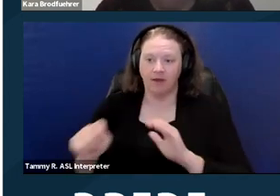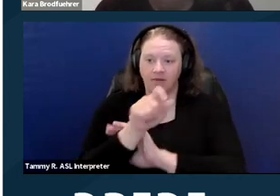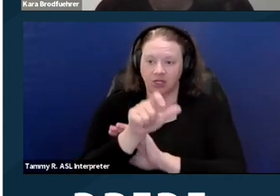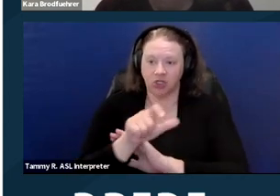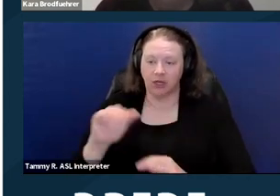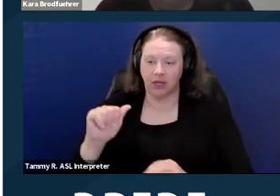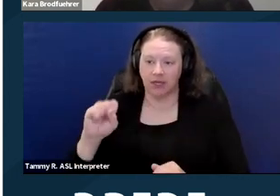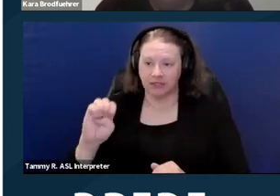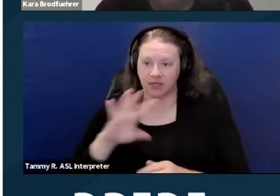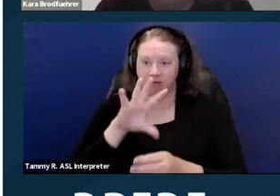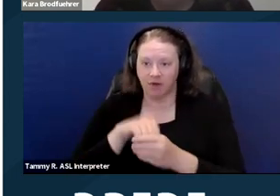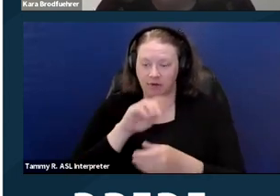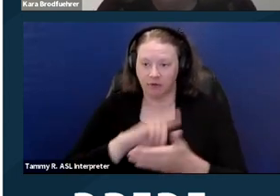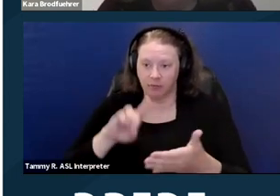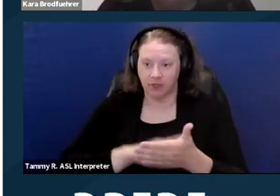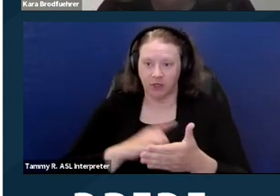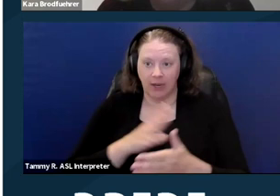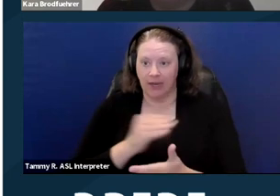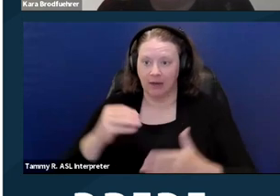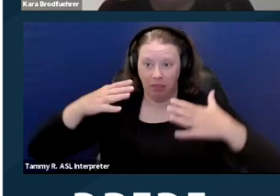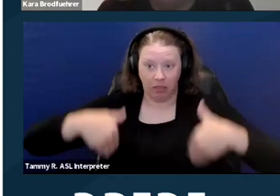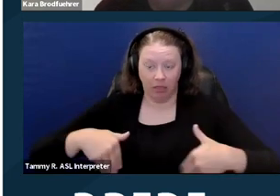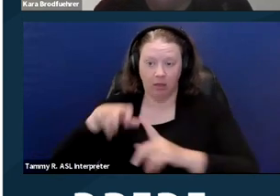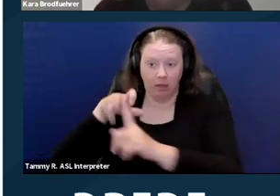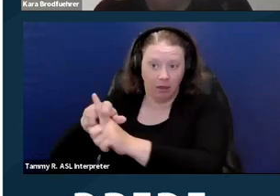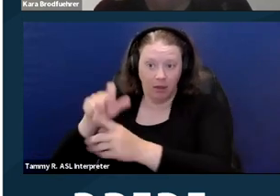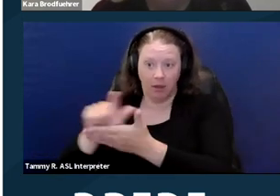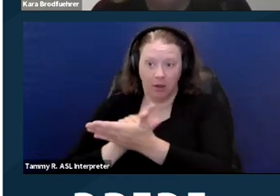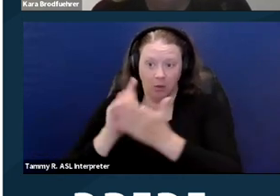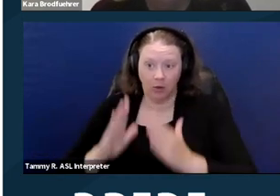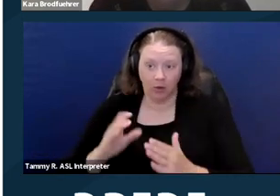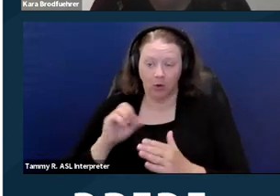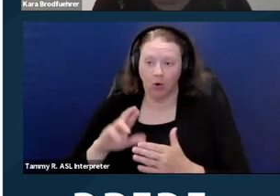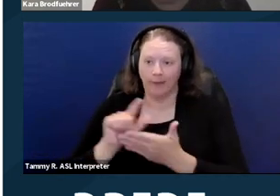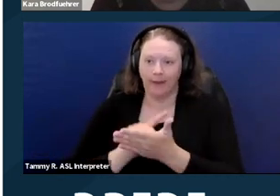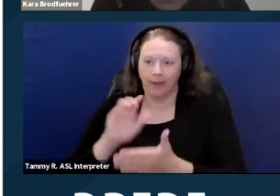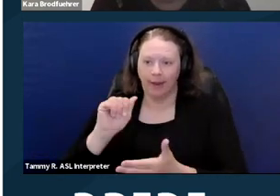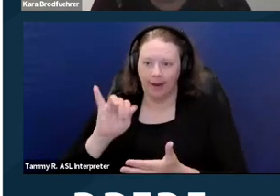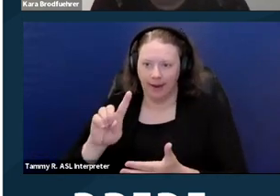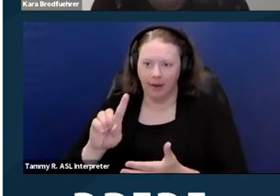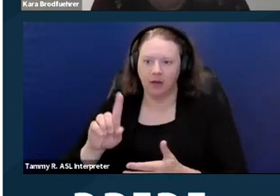involving discrimination and you haven't consulted an attorney or legal aid or somebody, you should do so